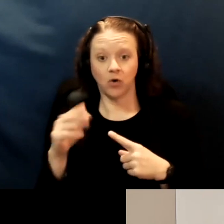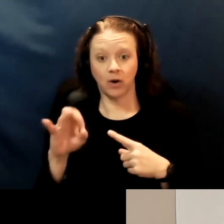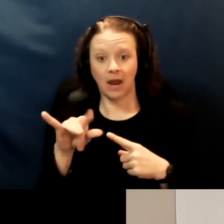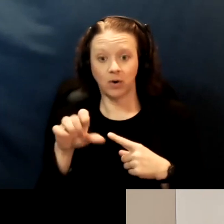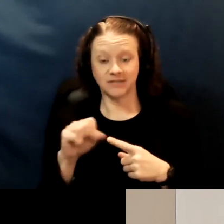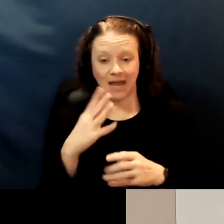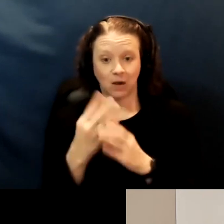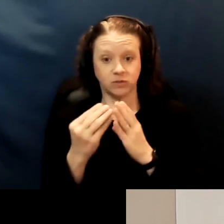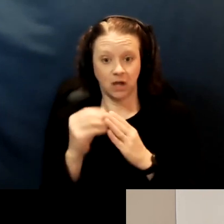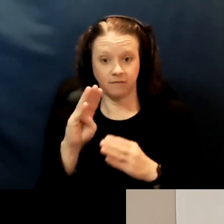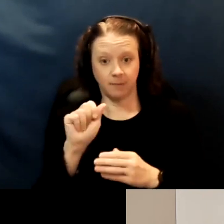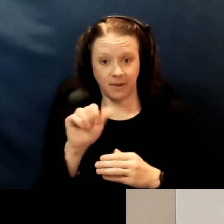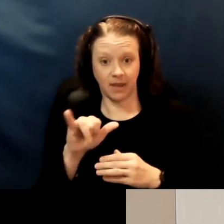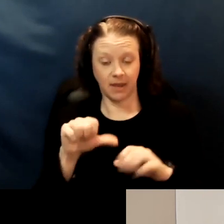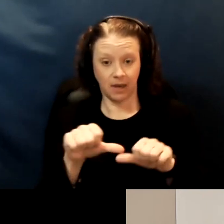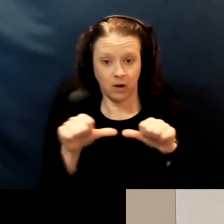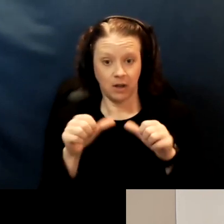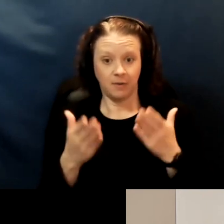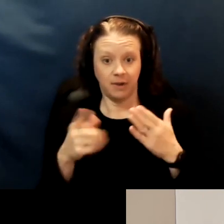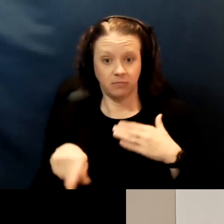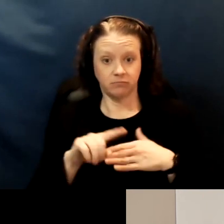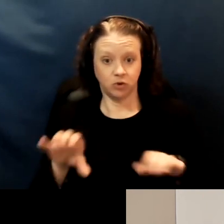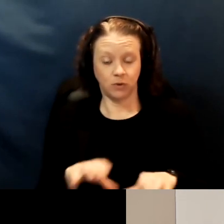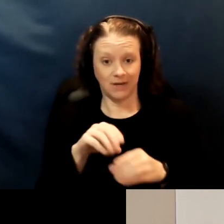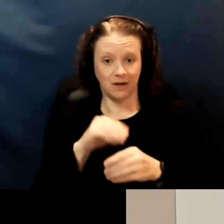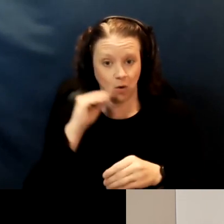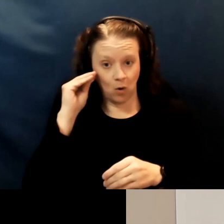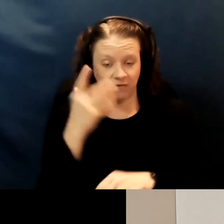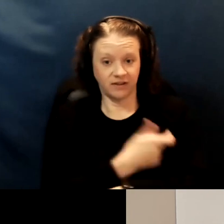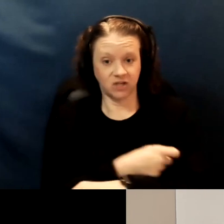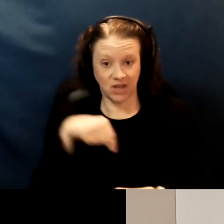that may be doing in-home vaccination this Friday at noon.